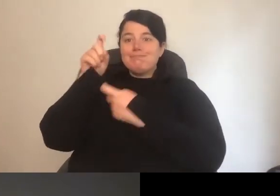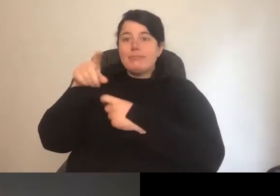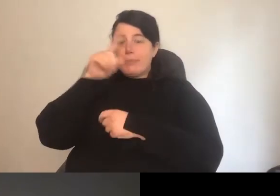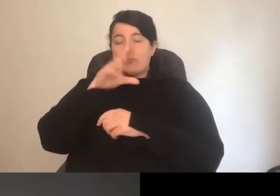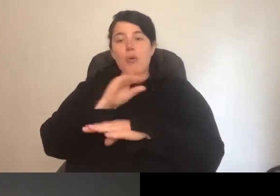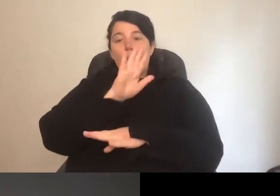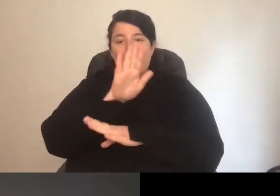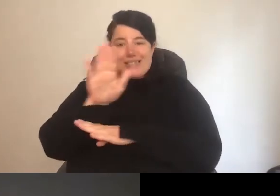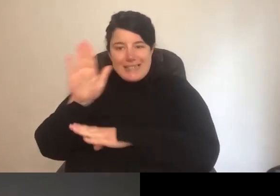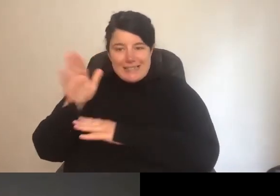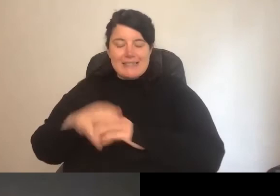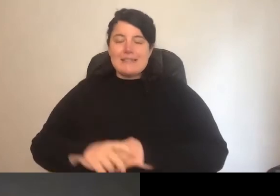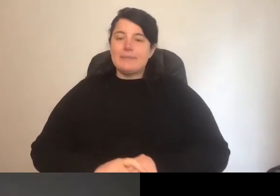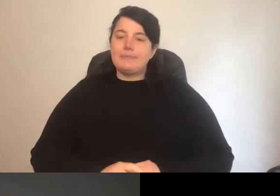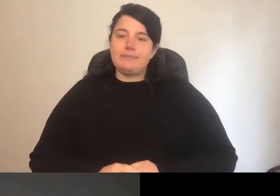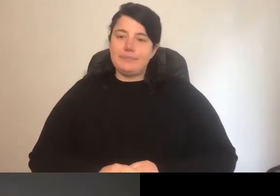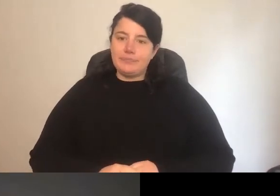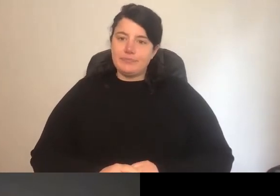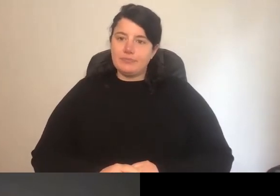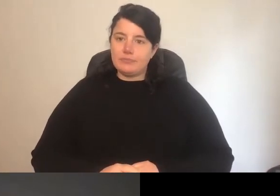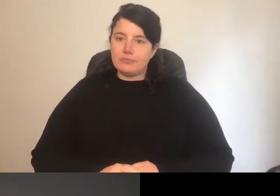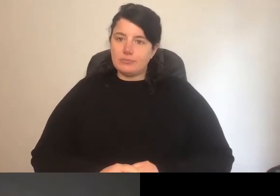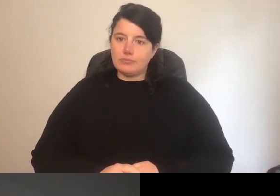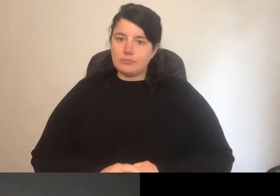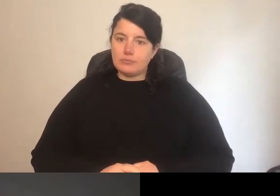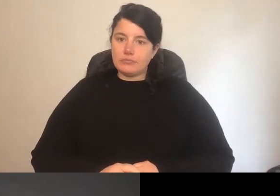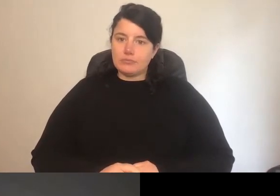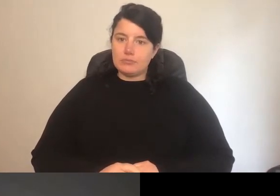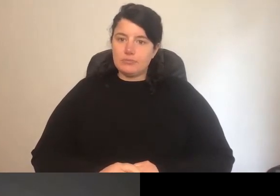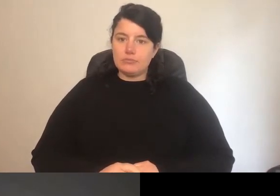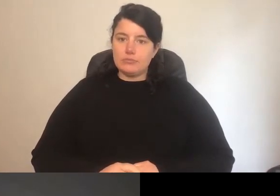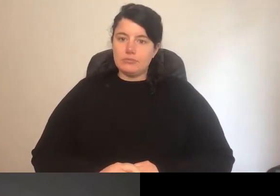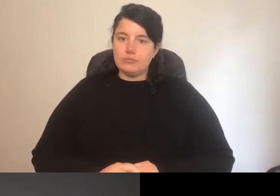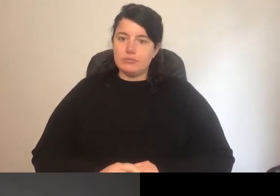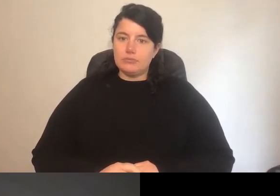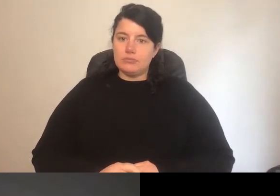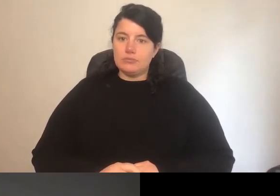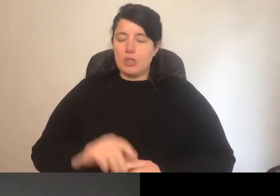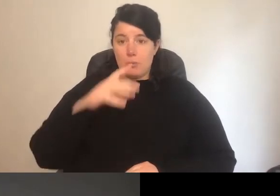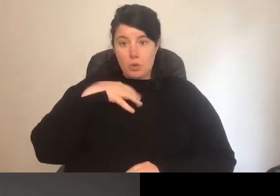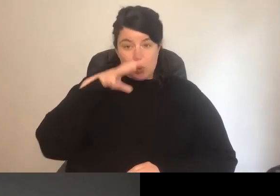I mean, obviously, I'm assuming the sleep issue is from